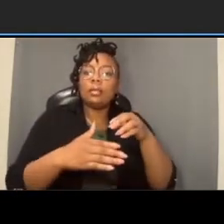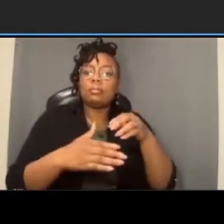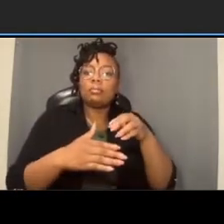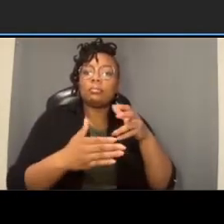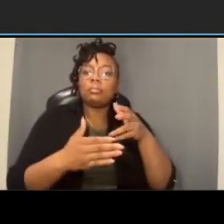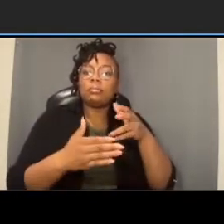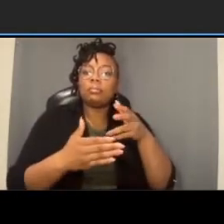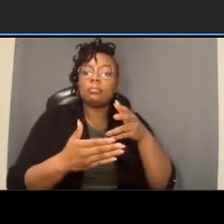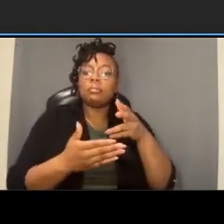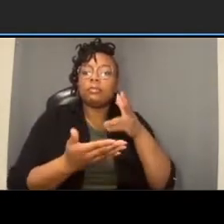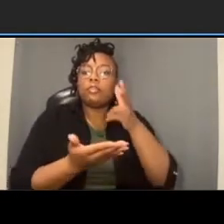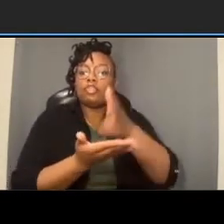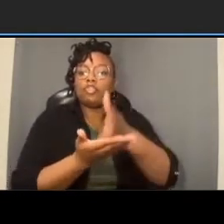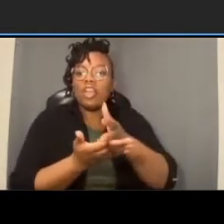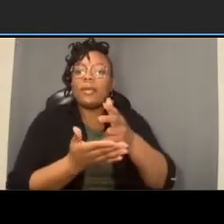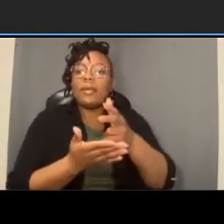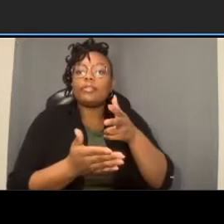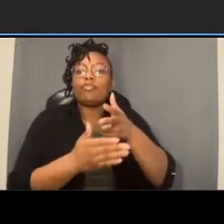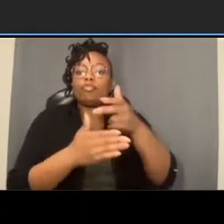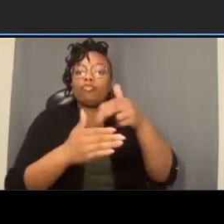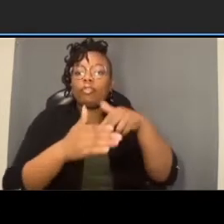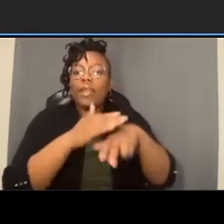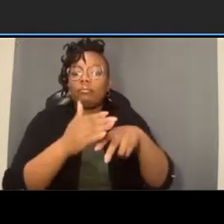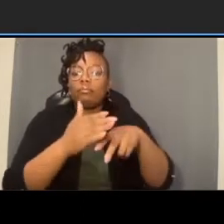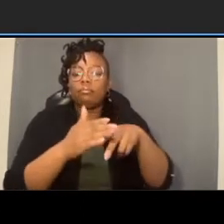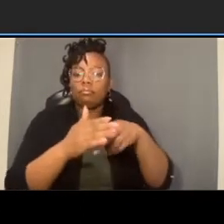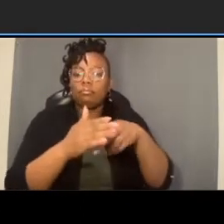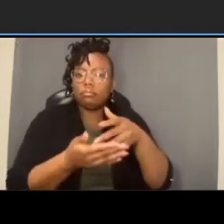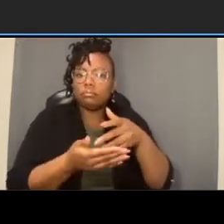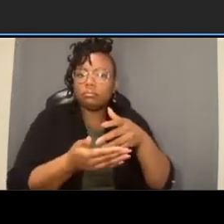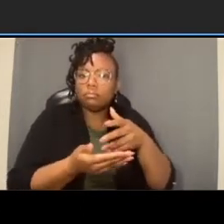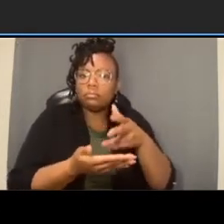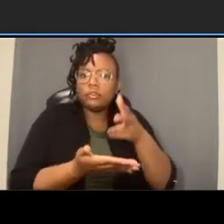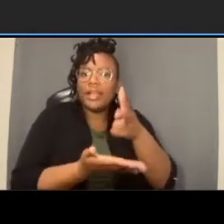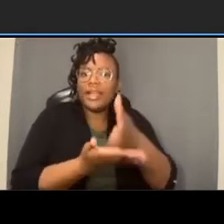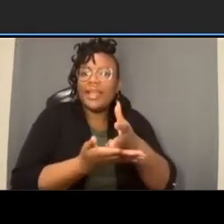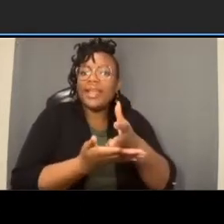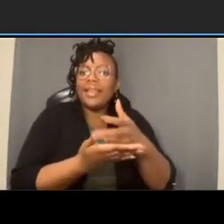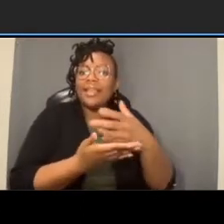there's that may occur through um at one location we're showing on the concept now